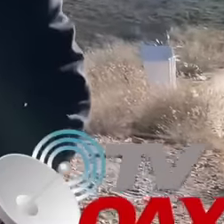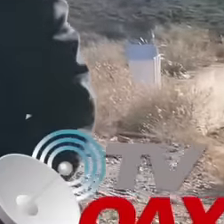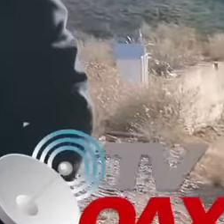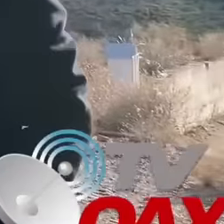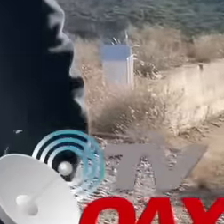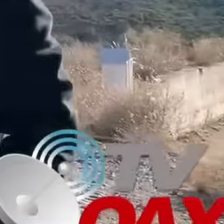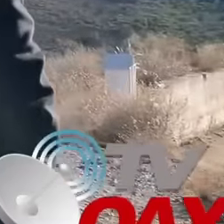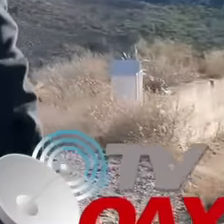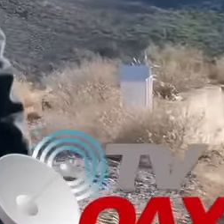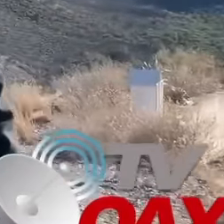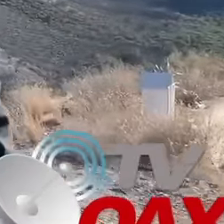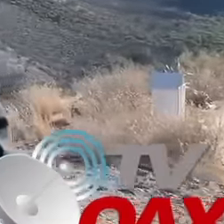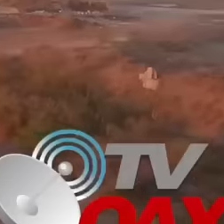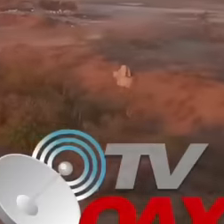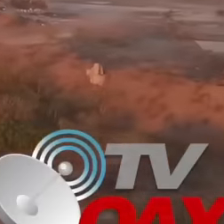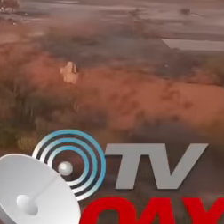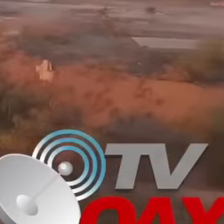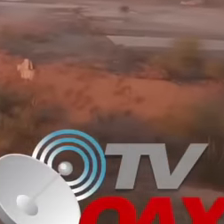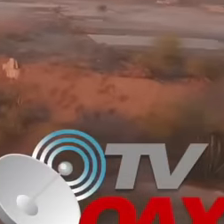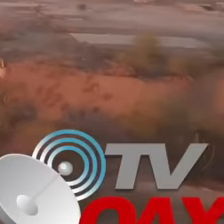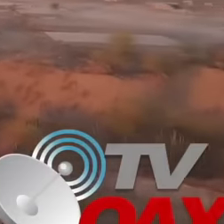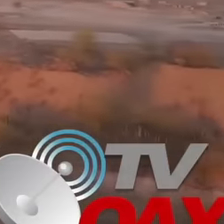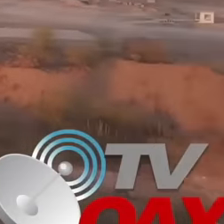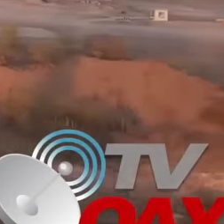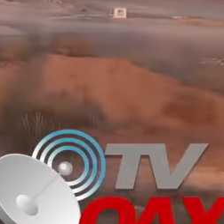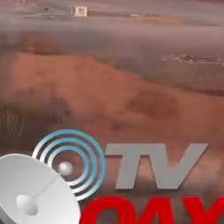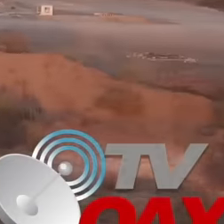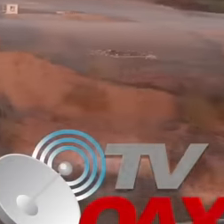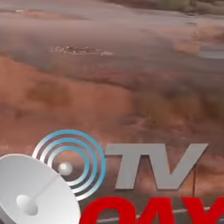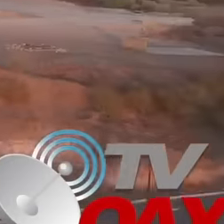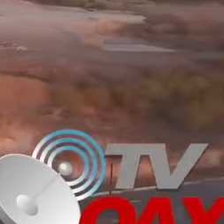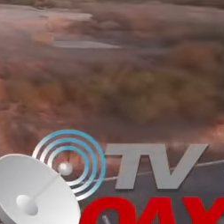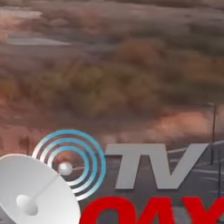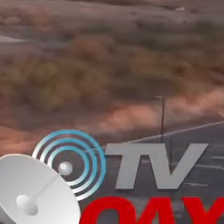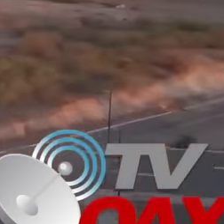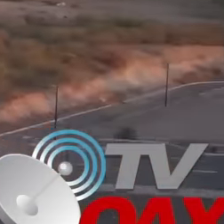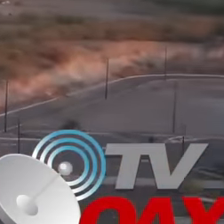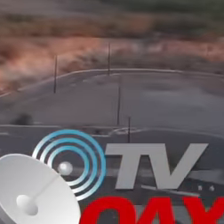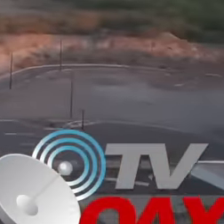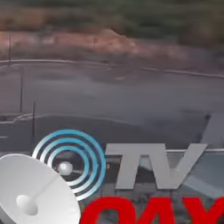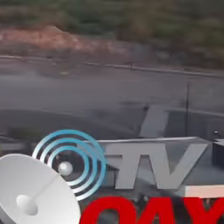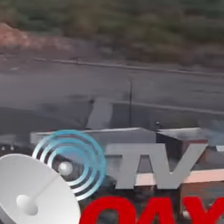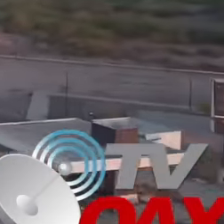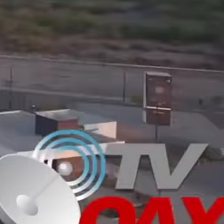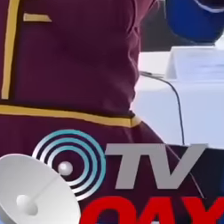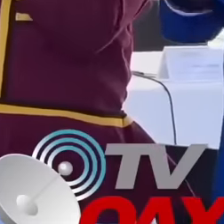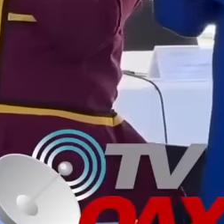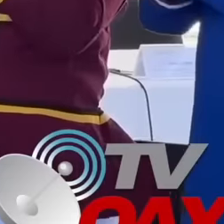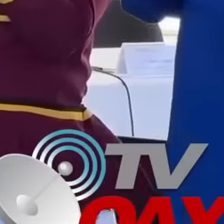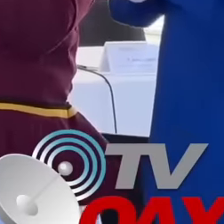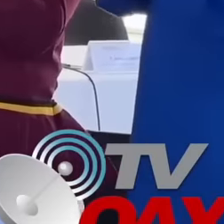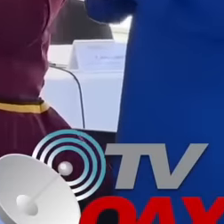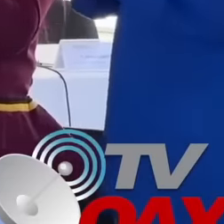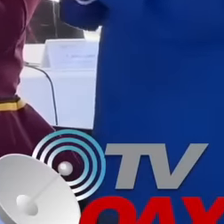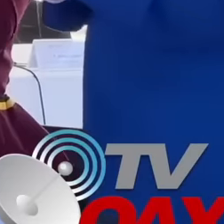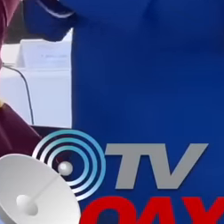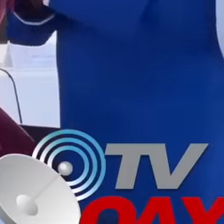and water to the Yaki tribe in the state of Sonora, making the rights a reality. inalienable and